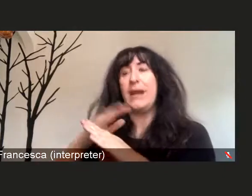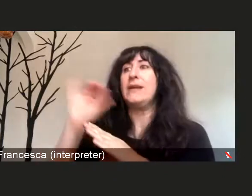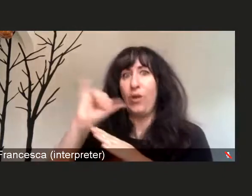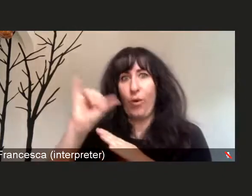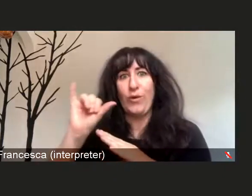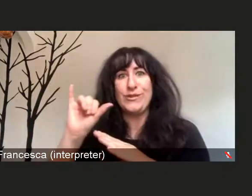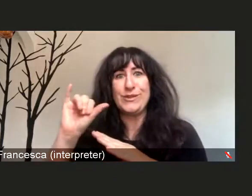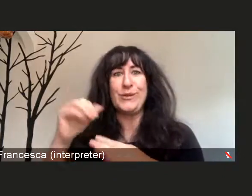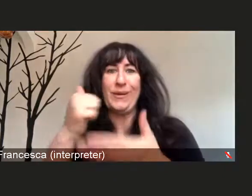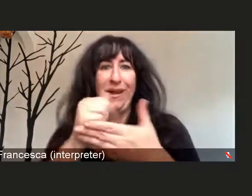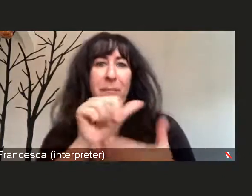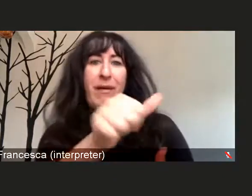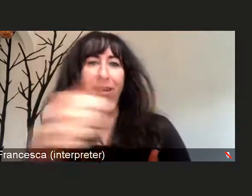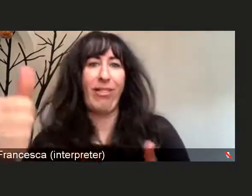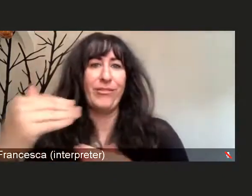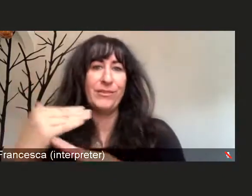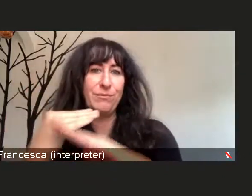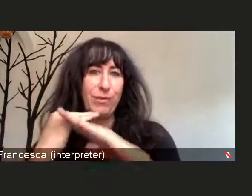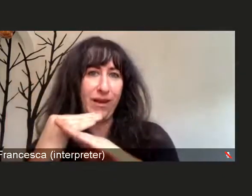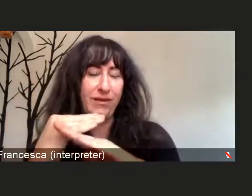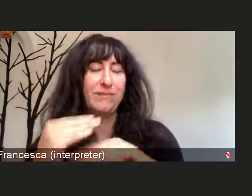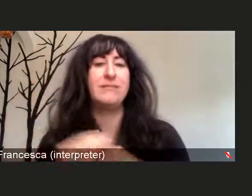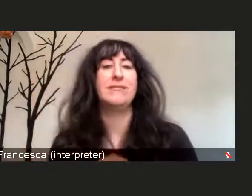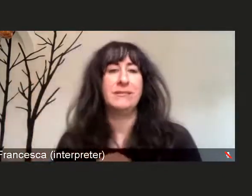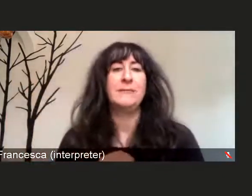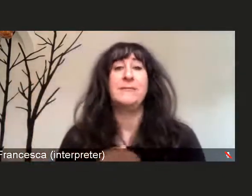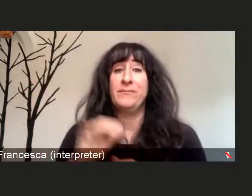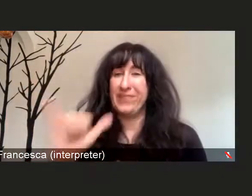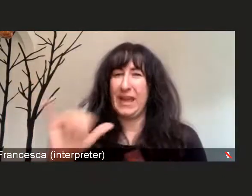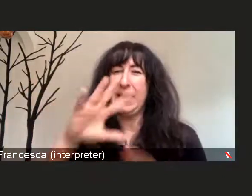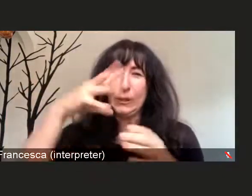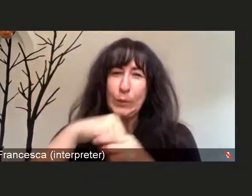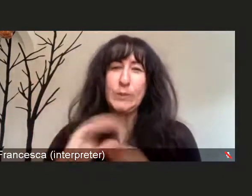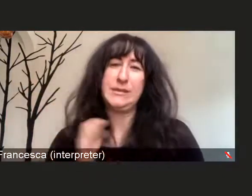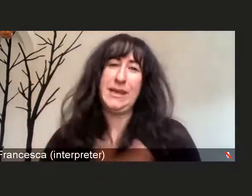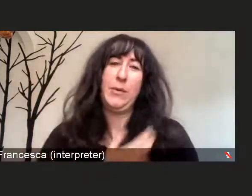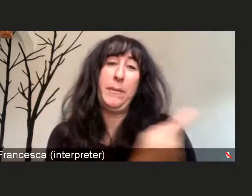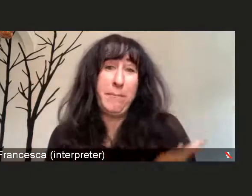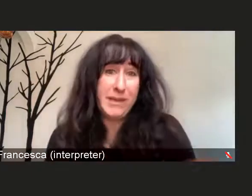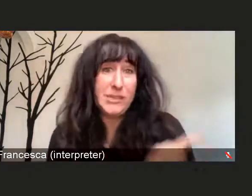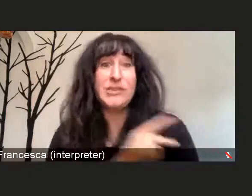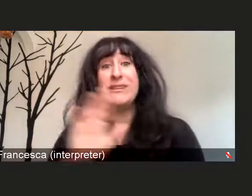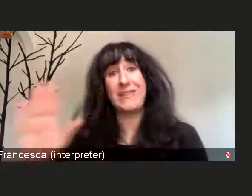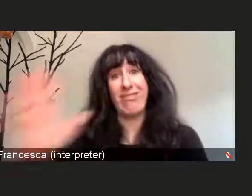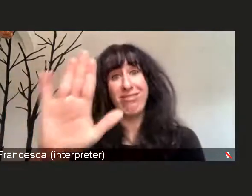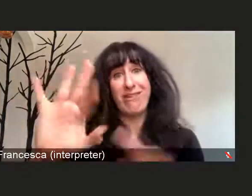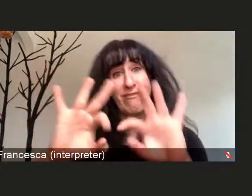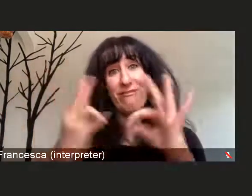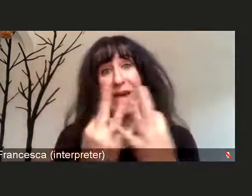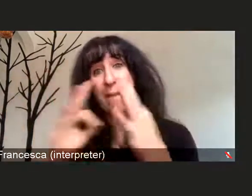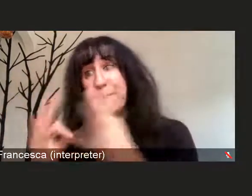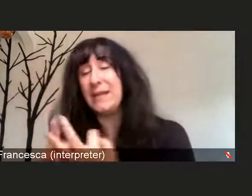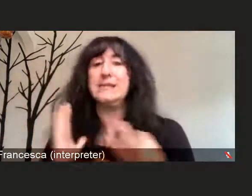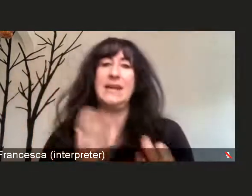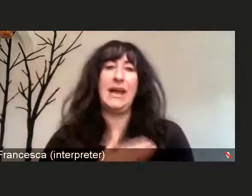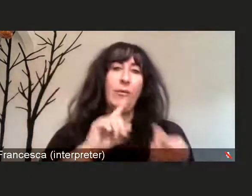at Beebe healthcare, to our patients, and to their family, friends, and the communities that we all live in.